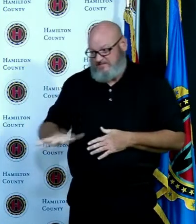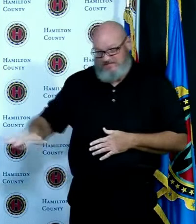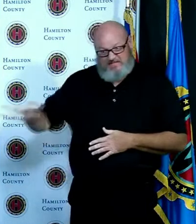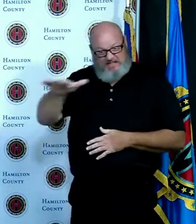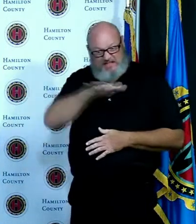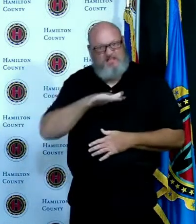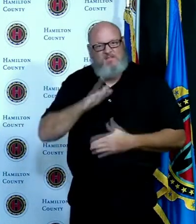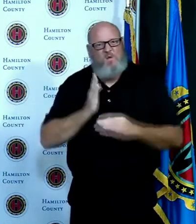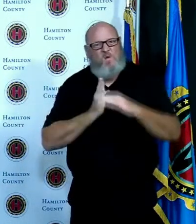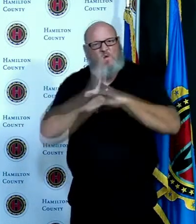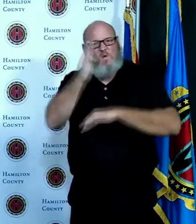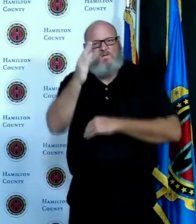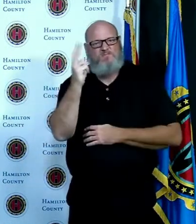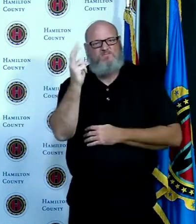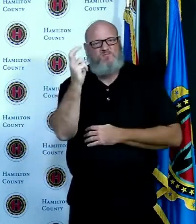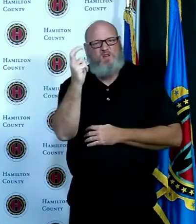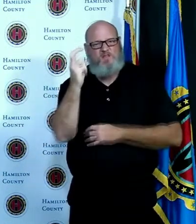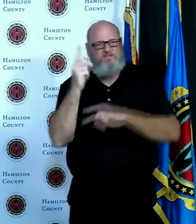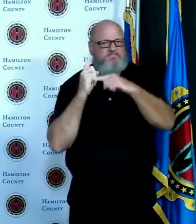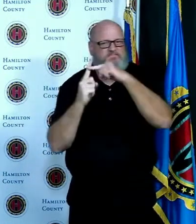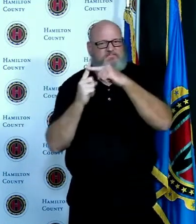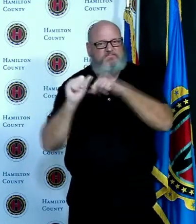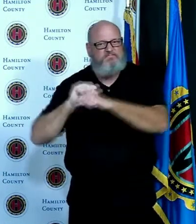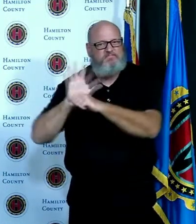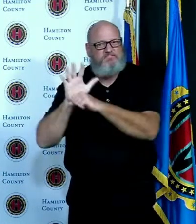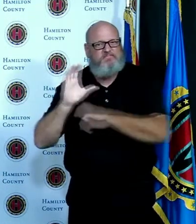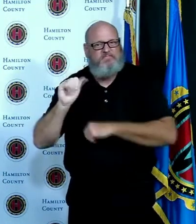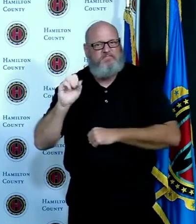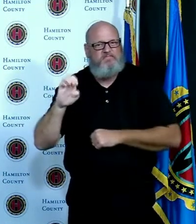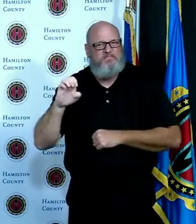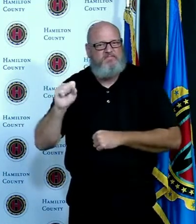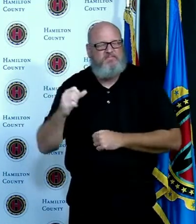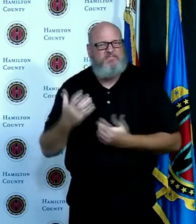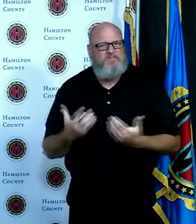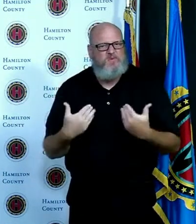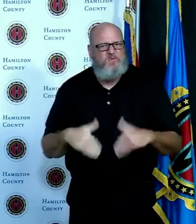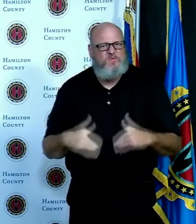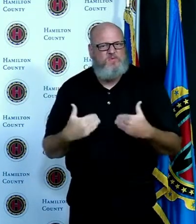there are certainly a couple locations where a few cases might pop up but the majority of our cases